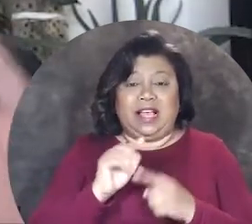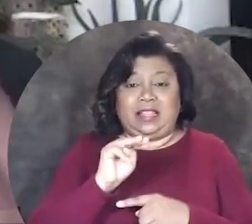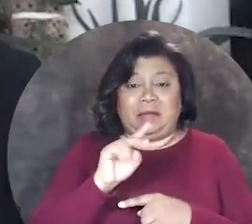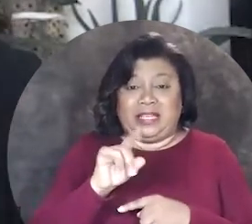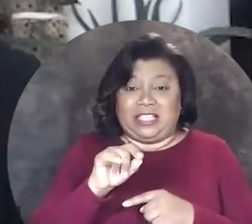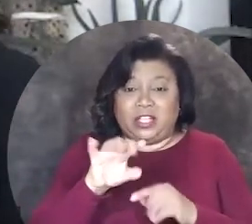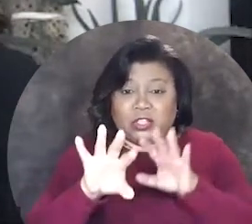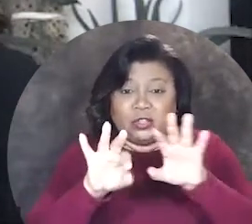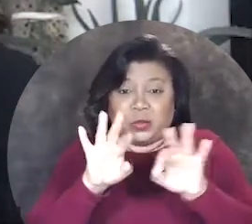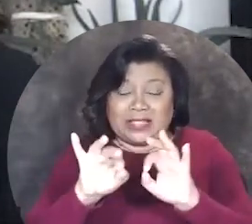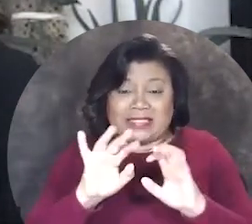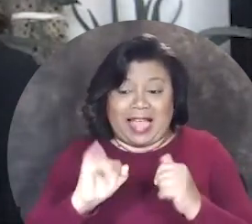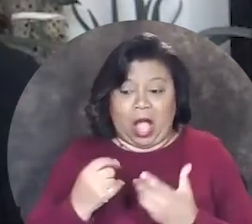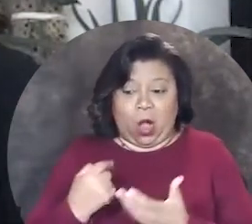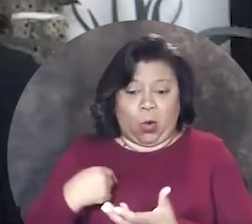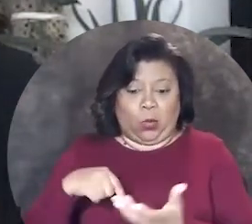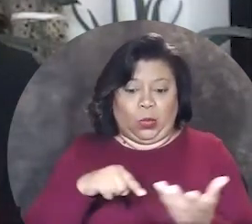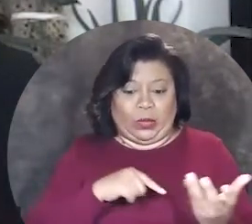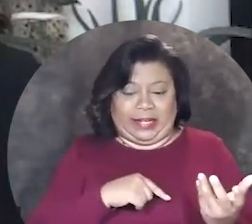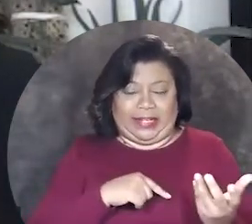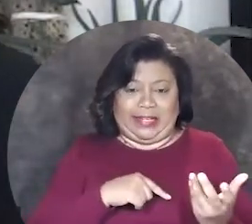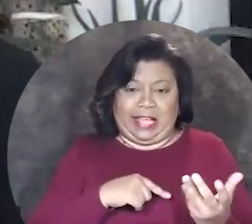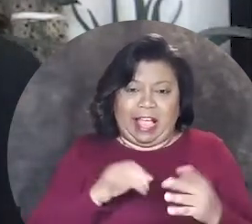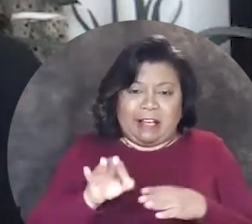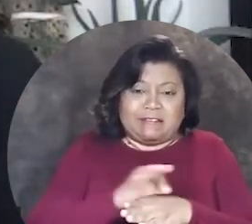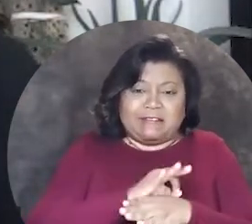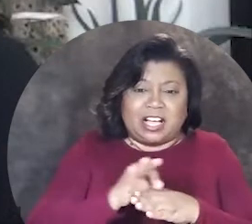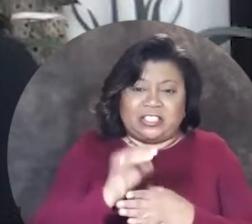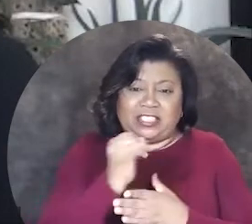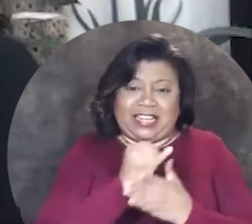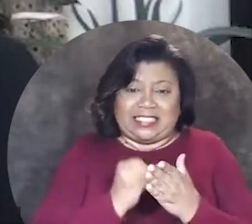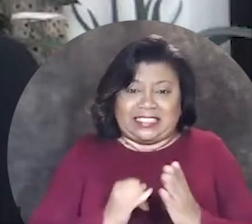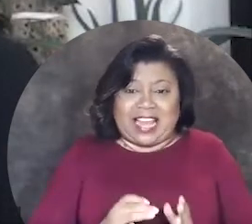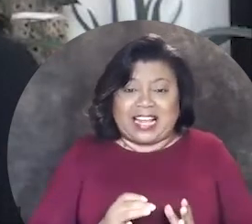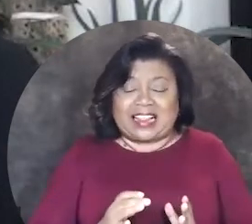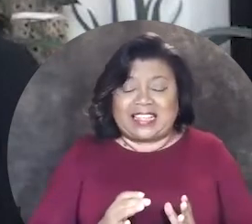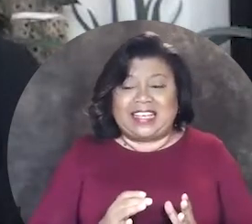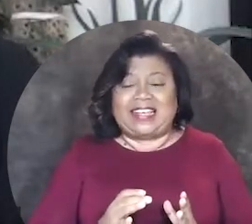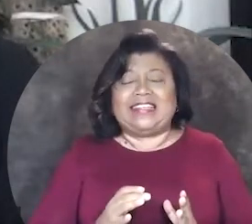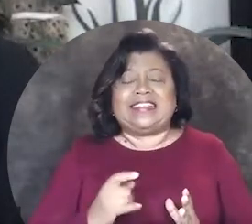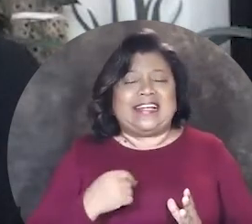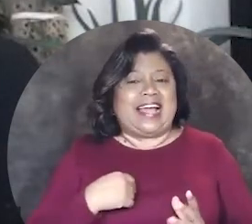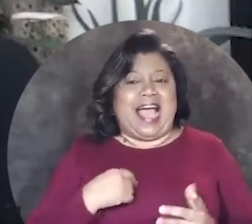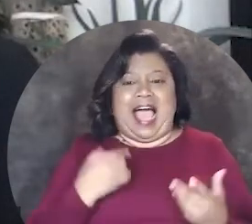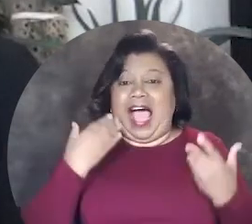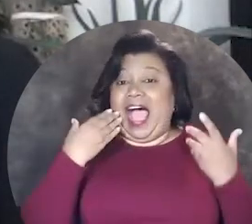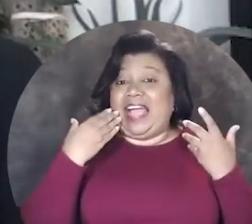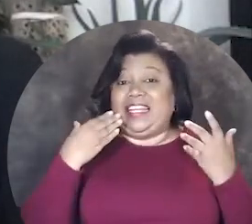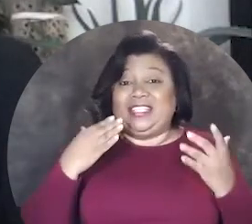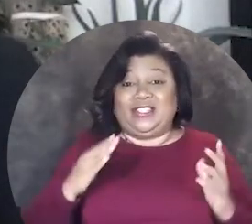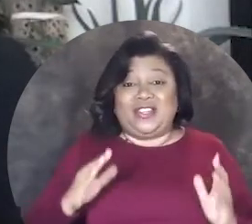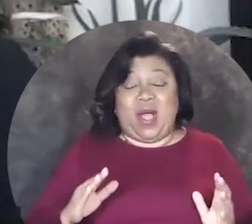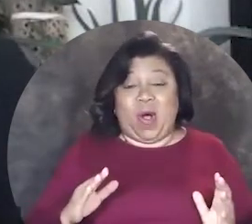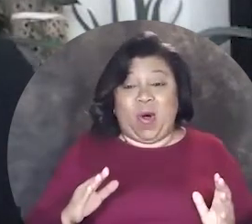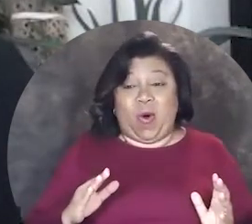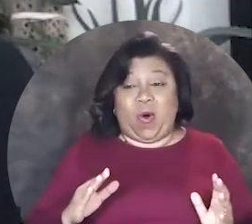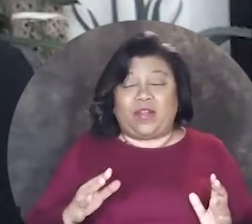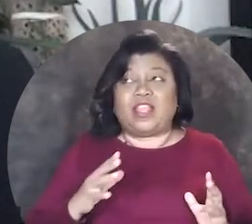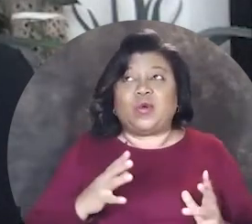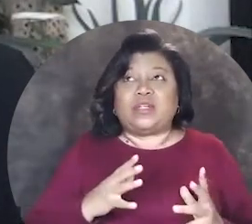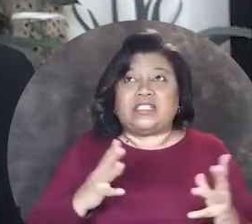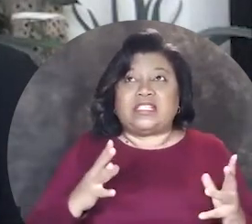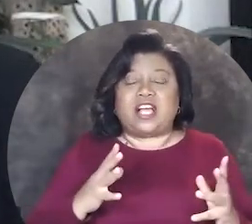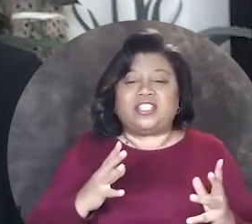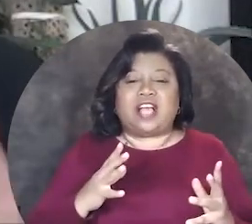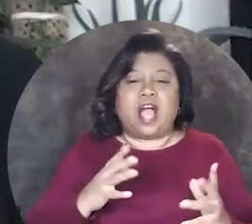media choices and the way that we function aesthetically, I didn't know that there was such